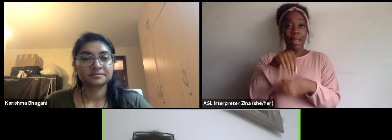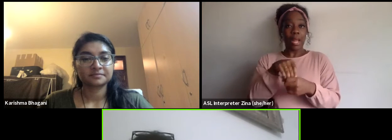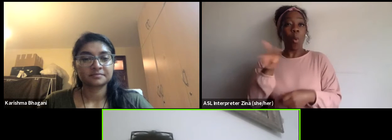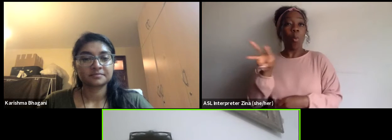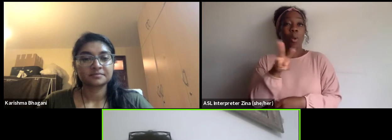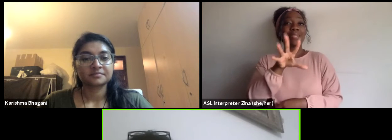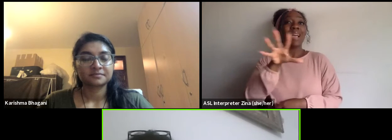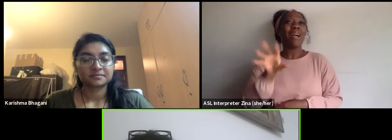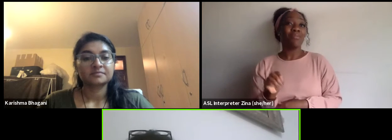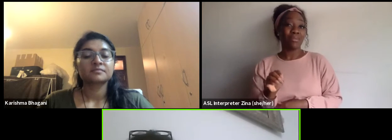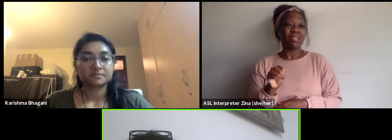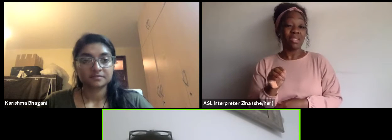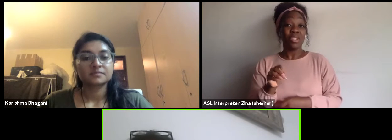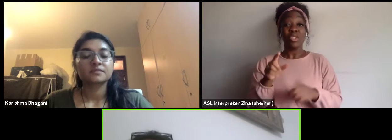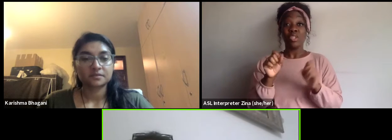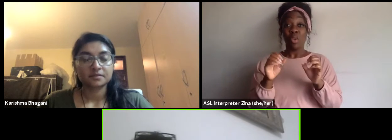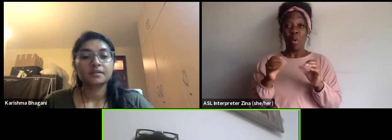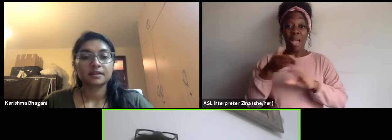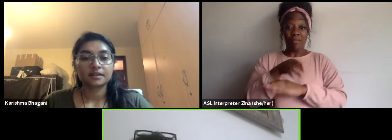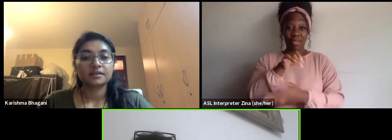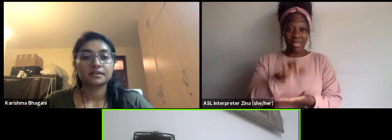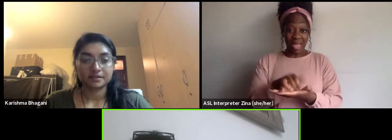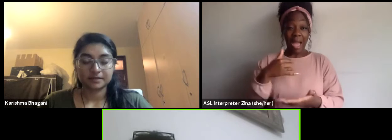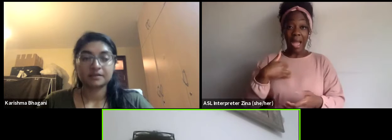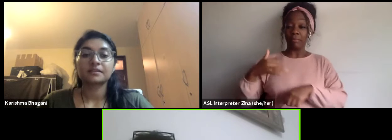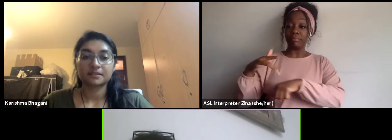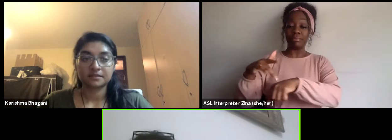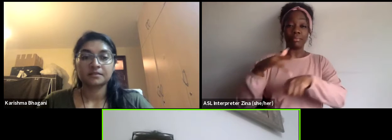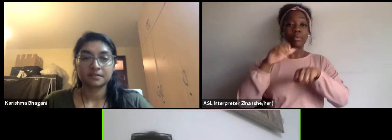other international organization as a funding professional